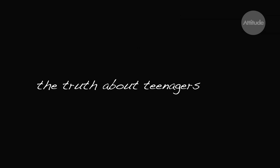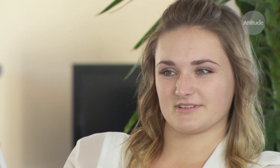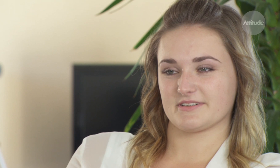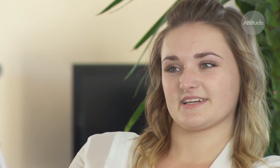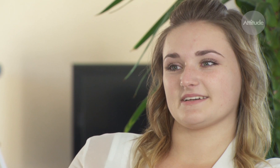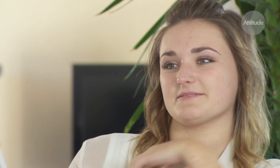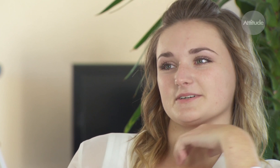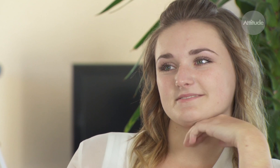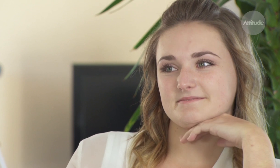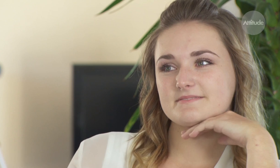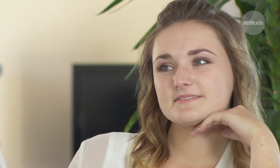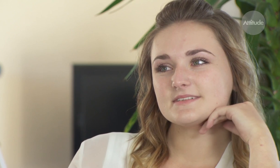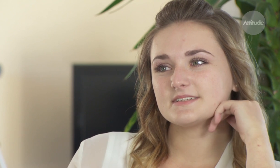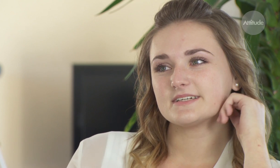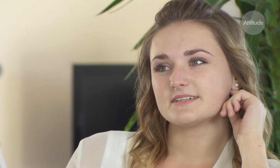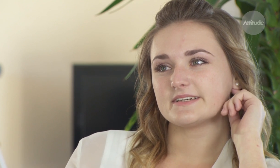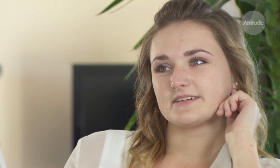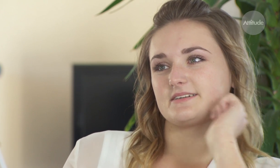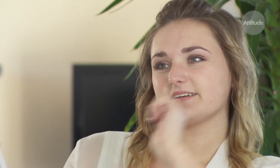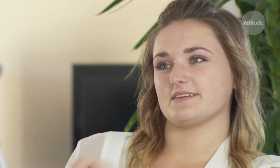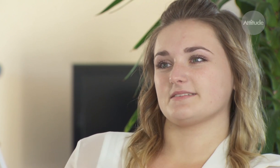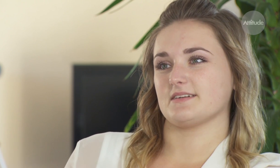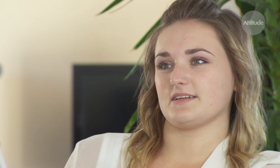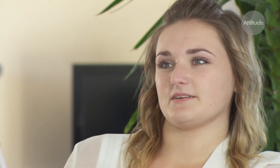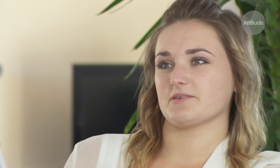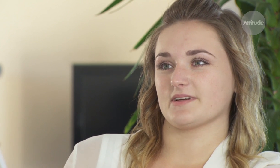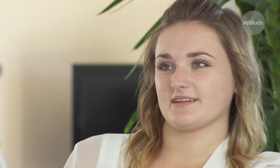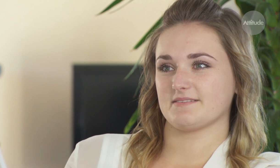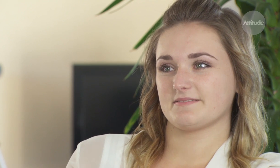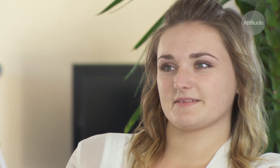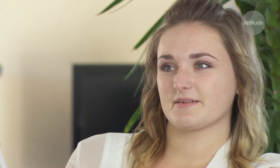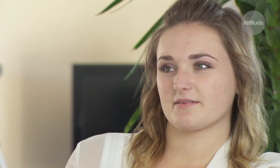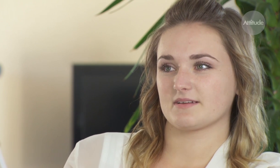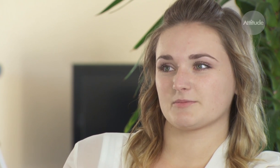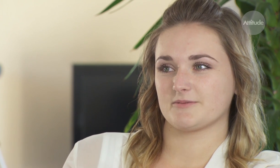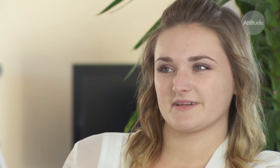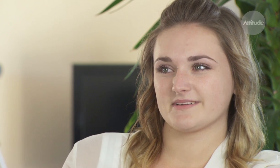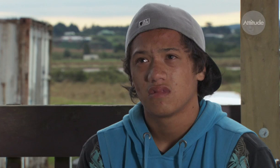I don’t care what really what anyone really thinks about me.